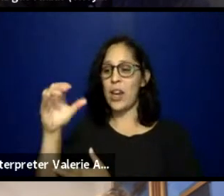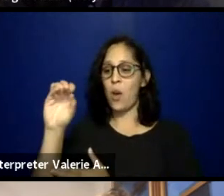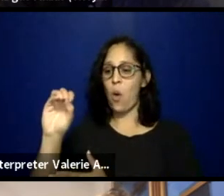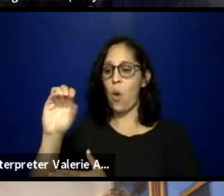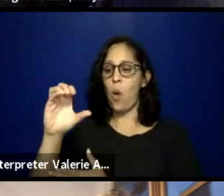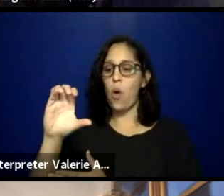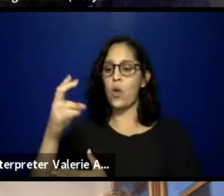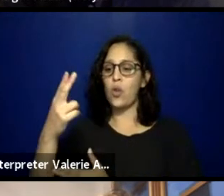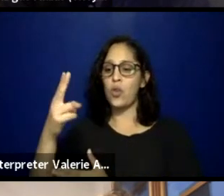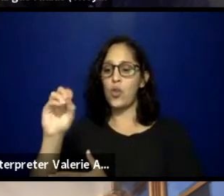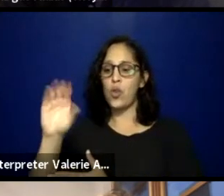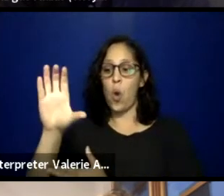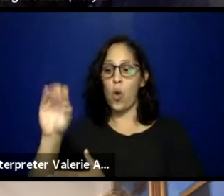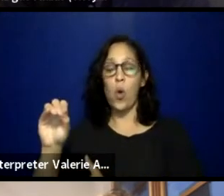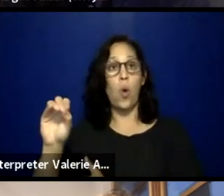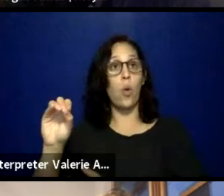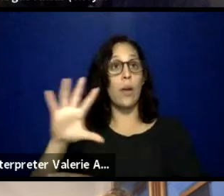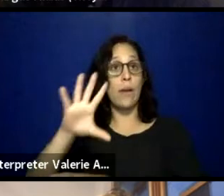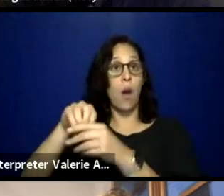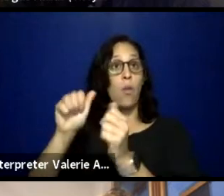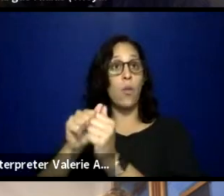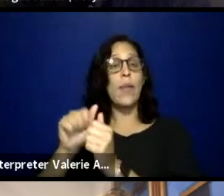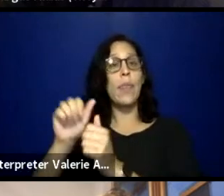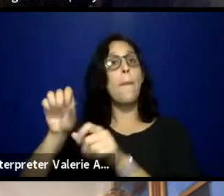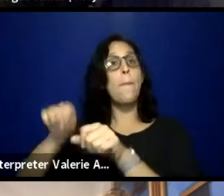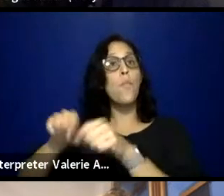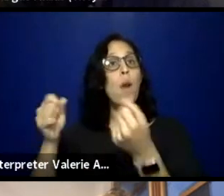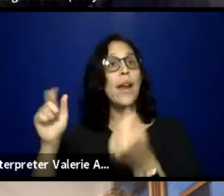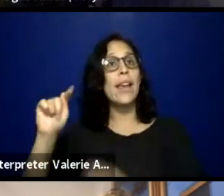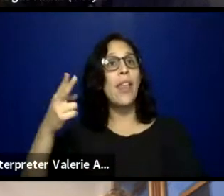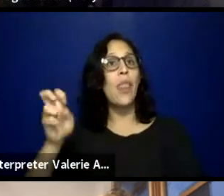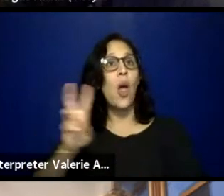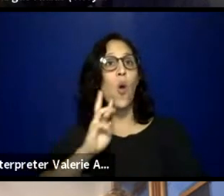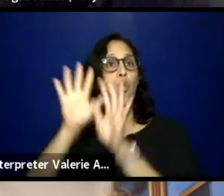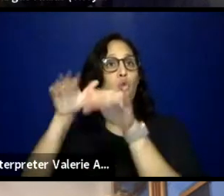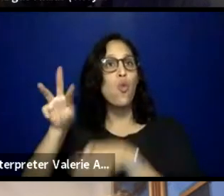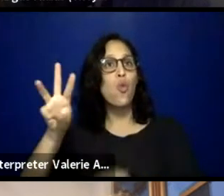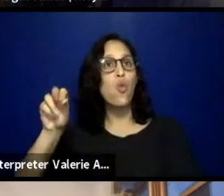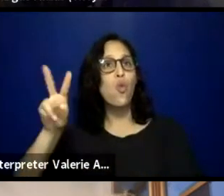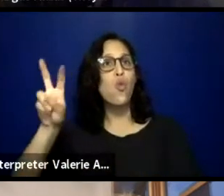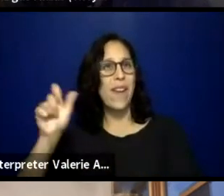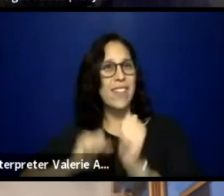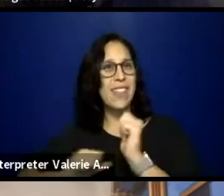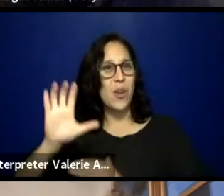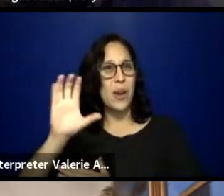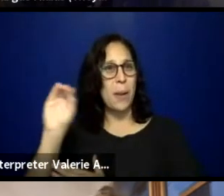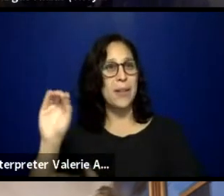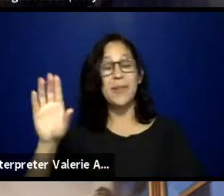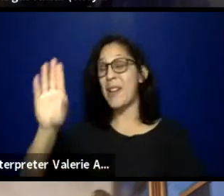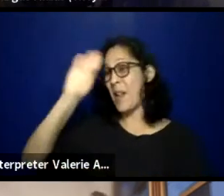with Breaking the Wave Theater Company. Hello. (speaks foreign language) My name is CJ Ochoco.